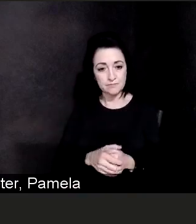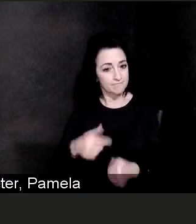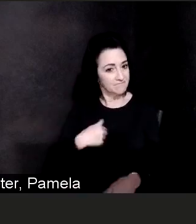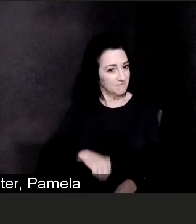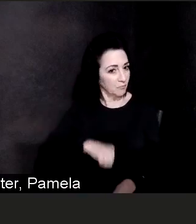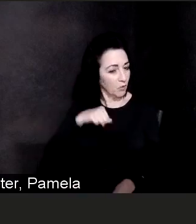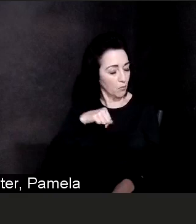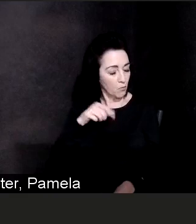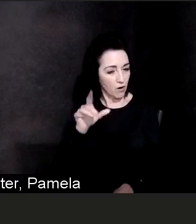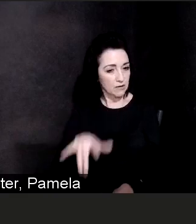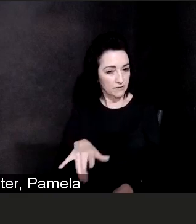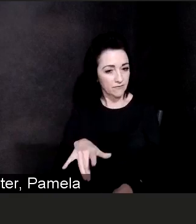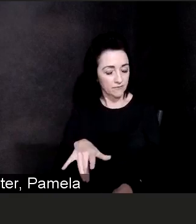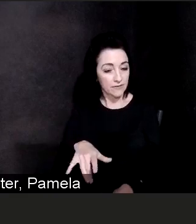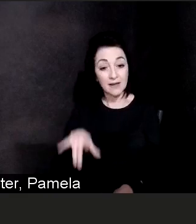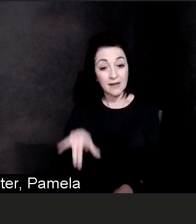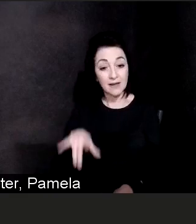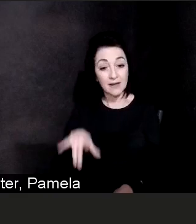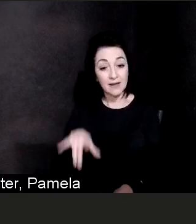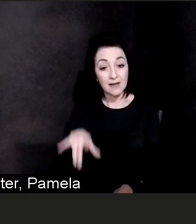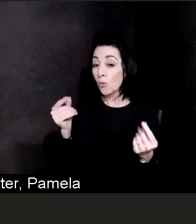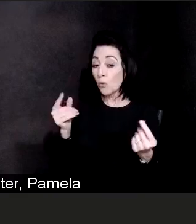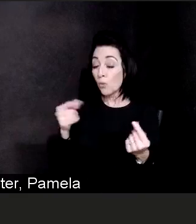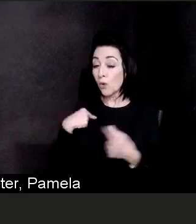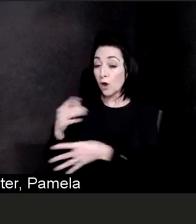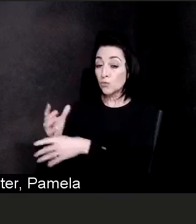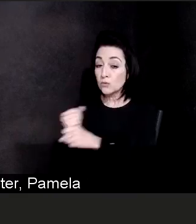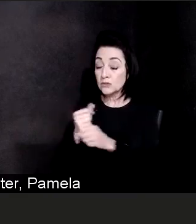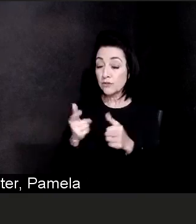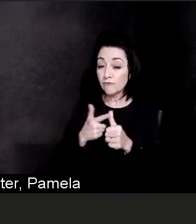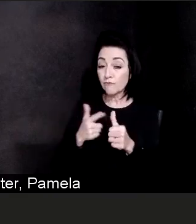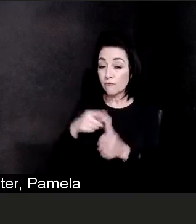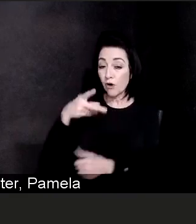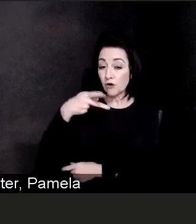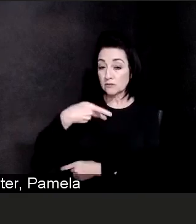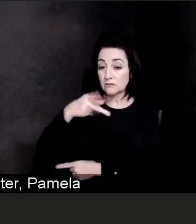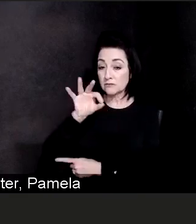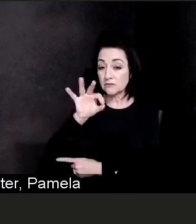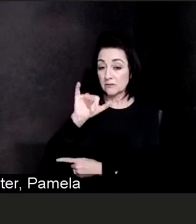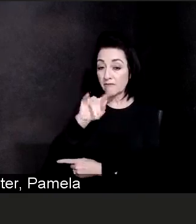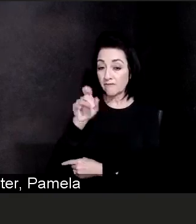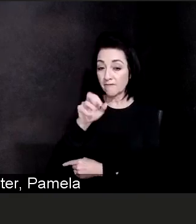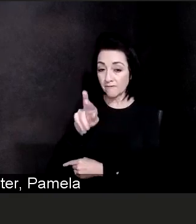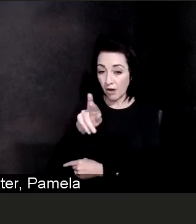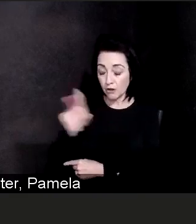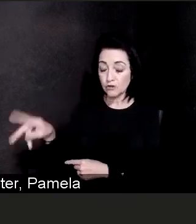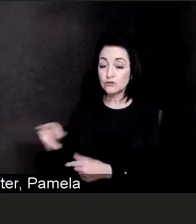was the Pfizer vaccine first and then we have started to receive the Moderna vaccine,